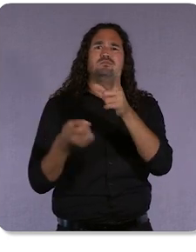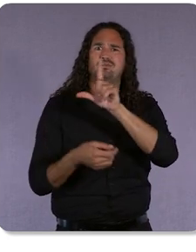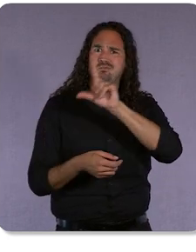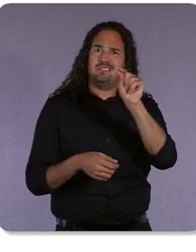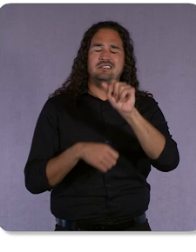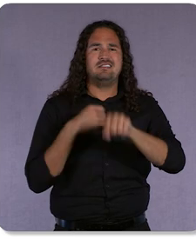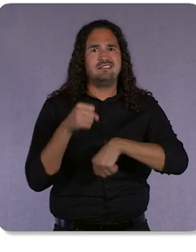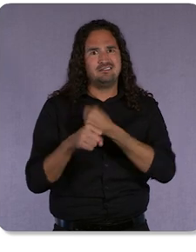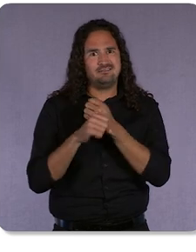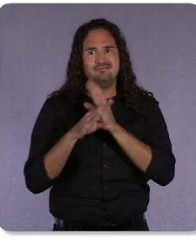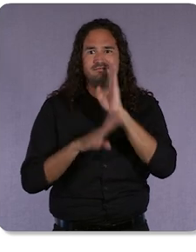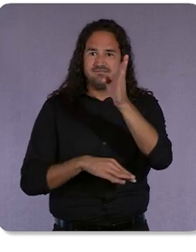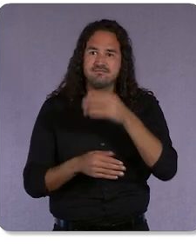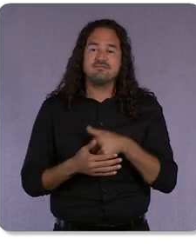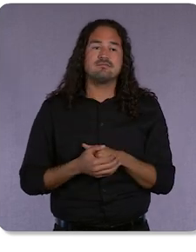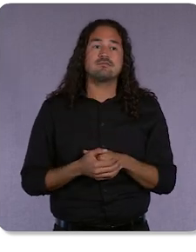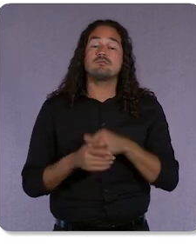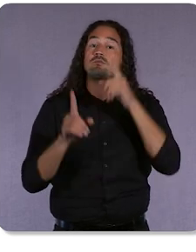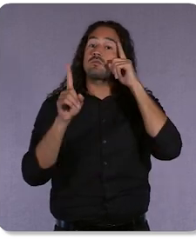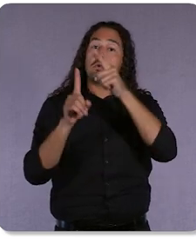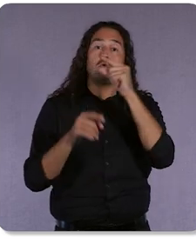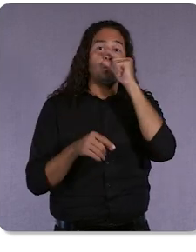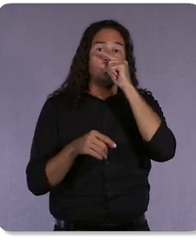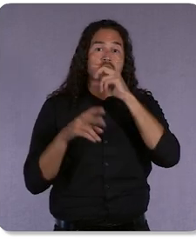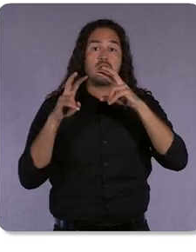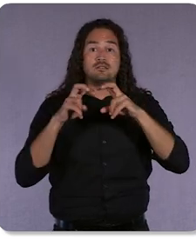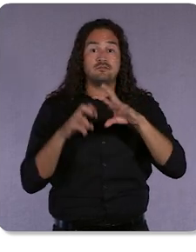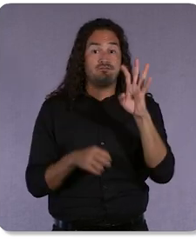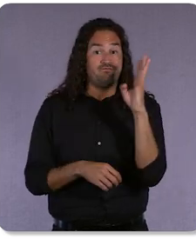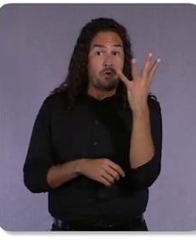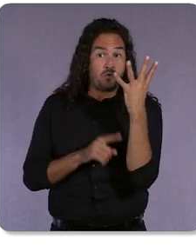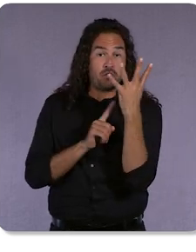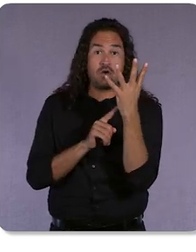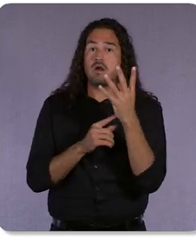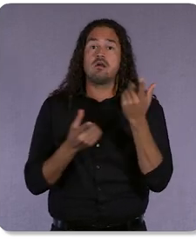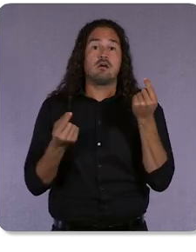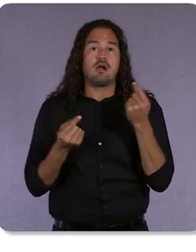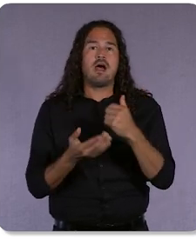Our goal with Google Analytics 4 is to help you understand your customers’